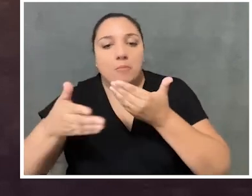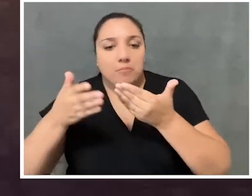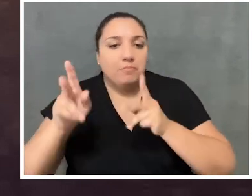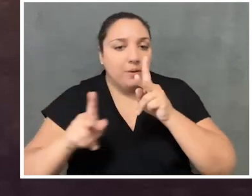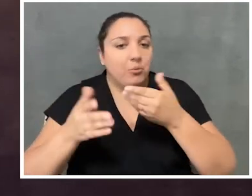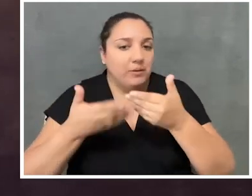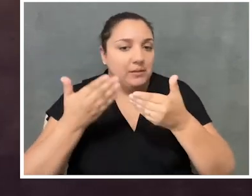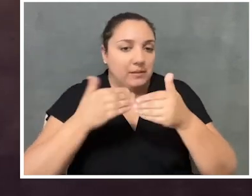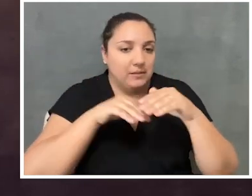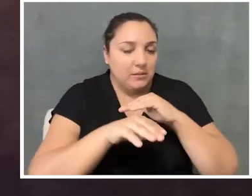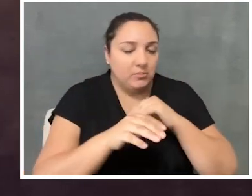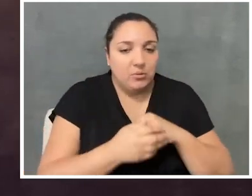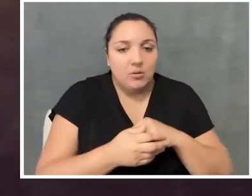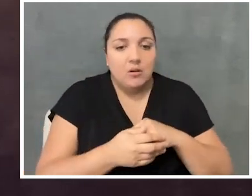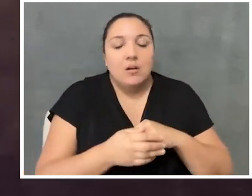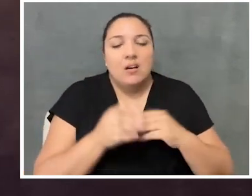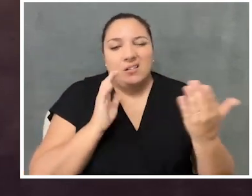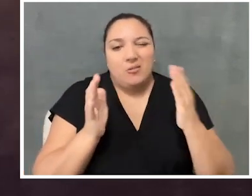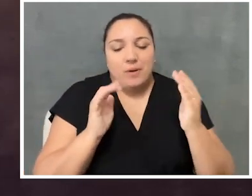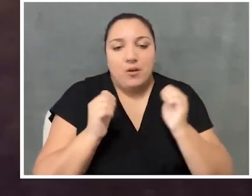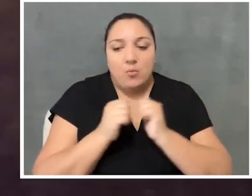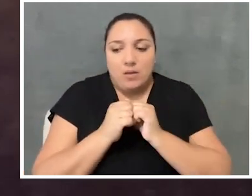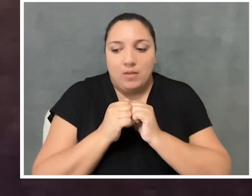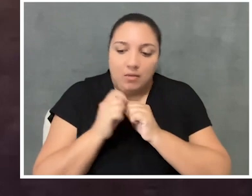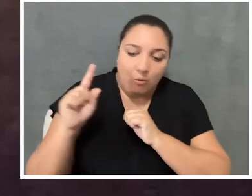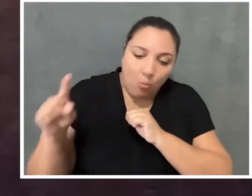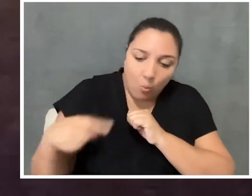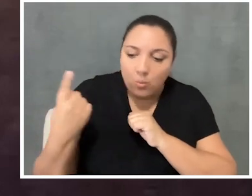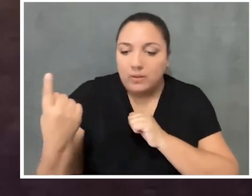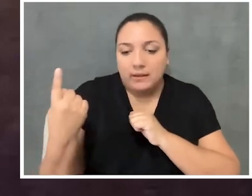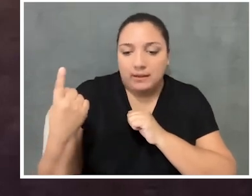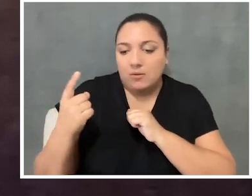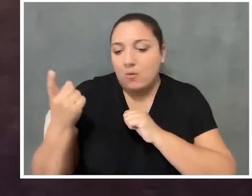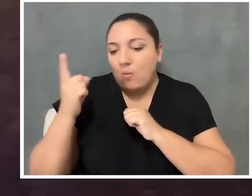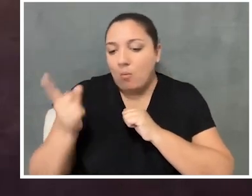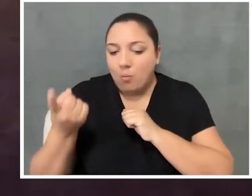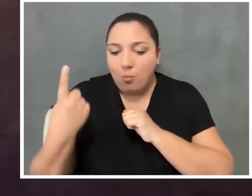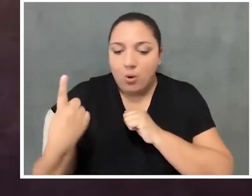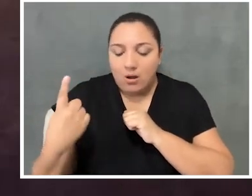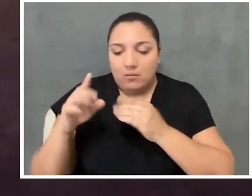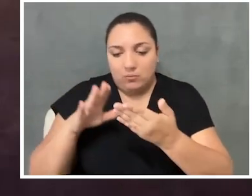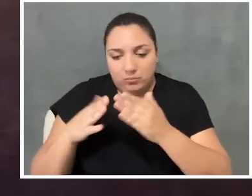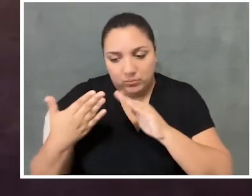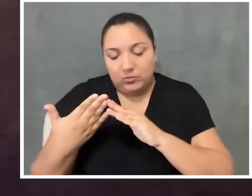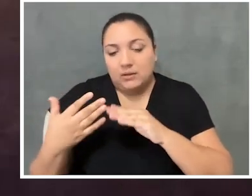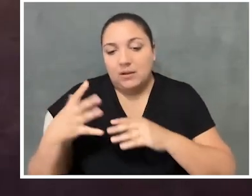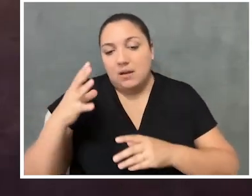for an exclusive part of a community now, and then accommodations are necessary.